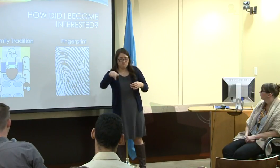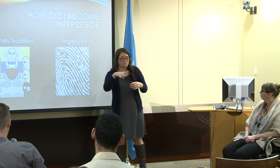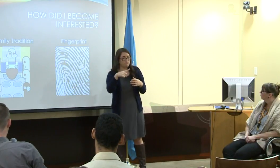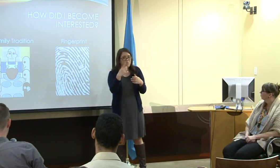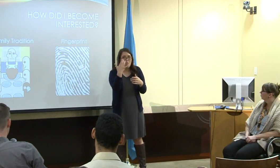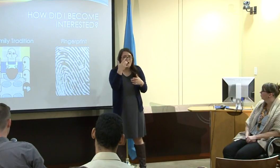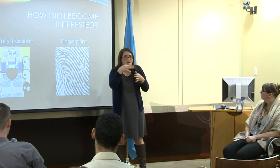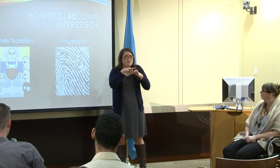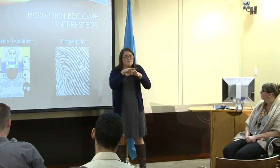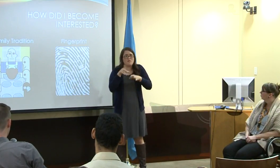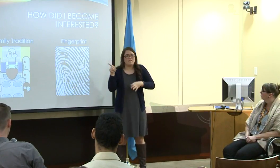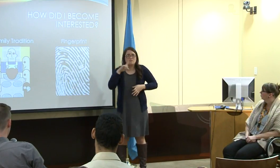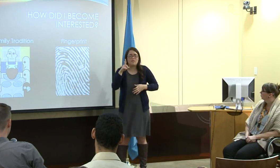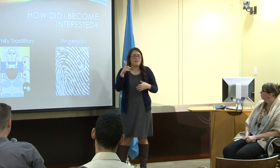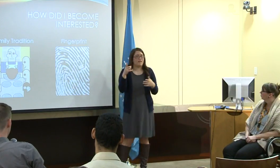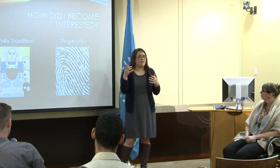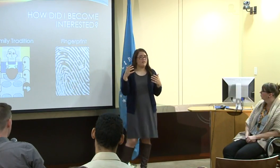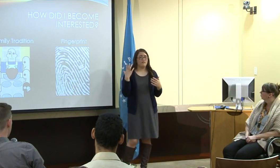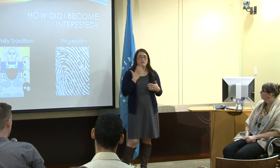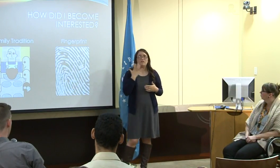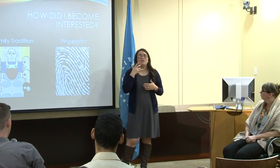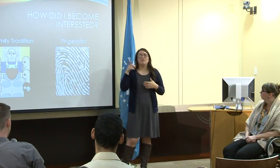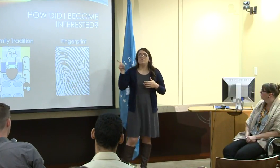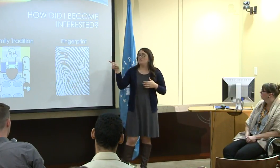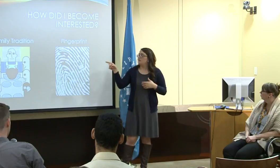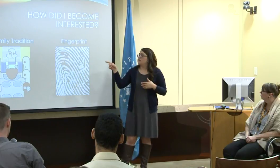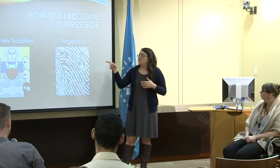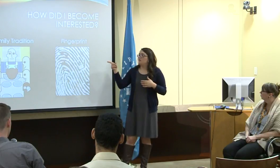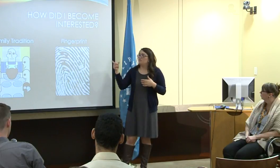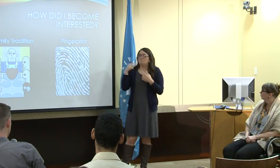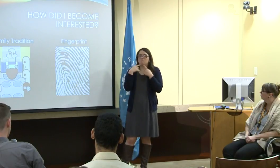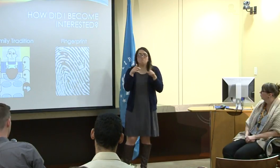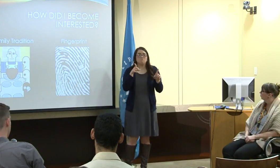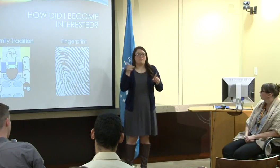I even cried. And even broke out in tears seeing this because it had